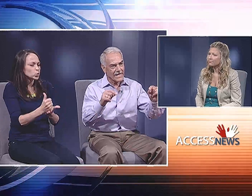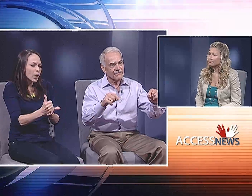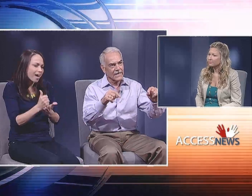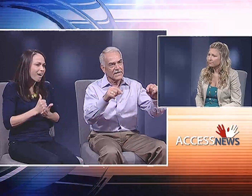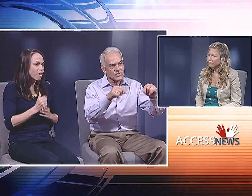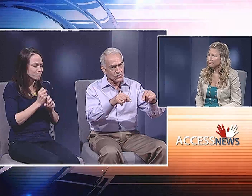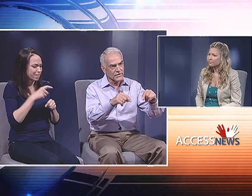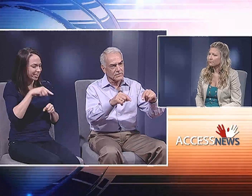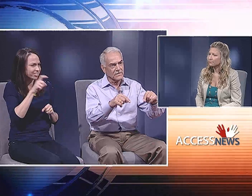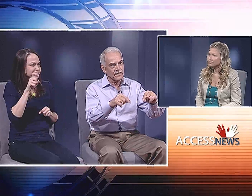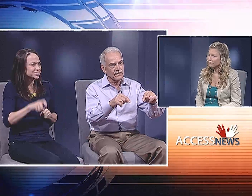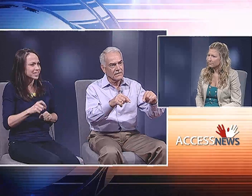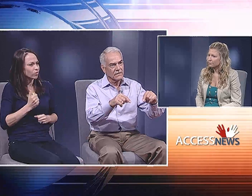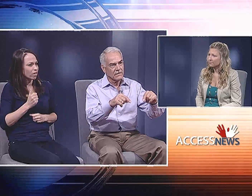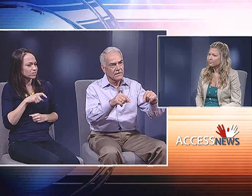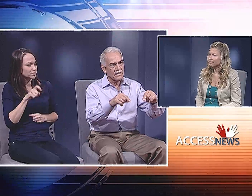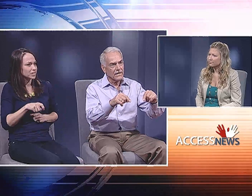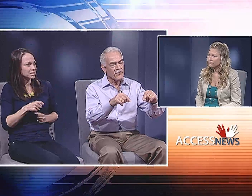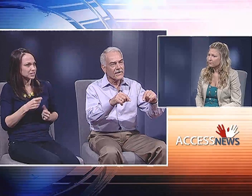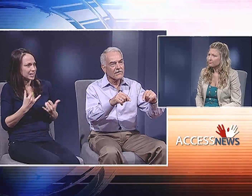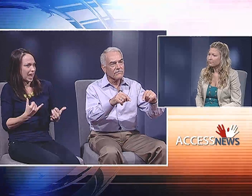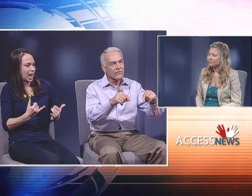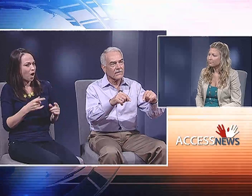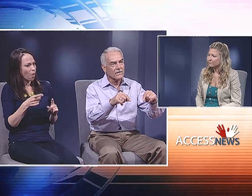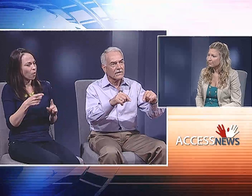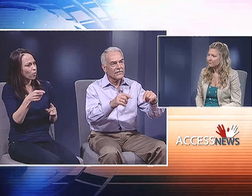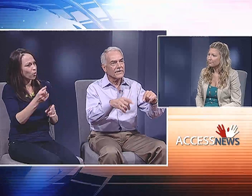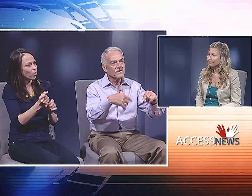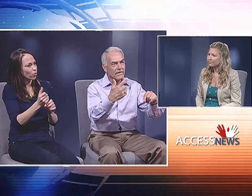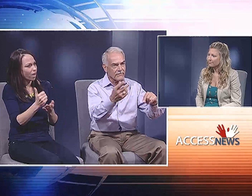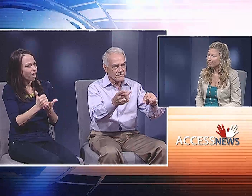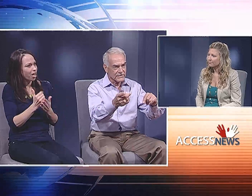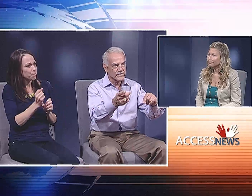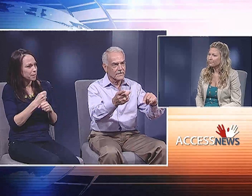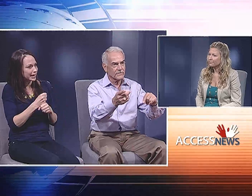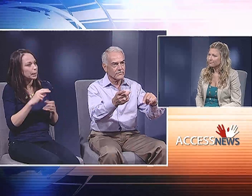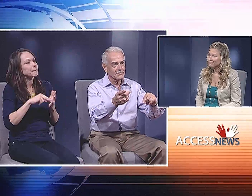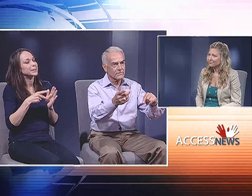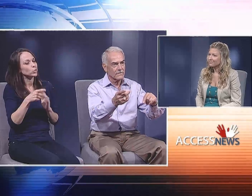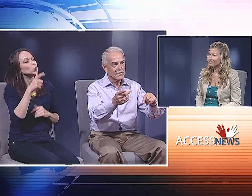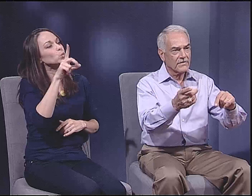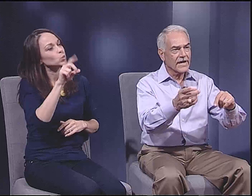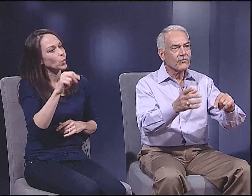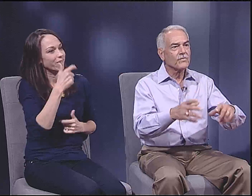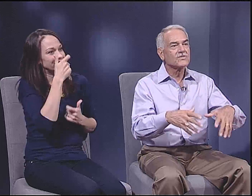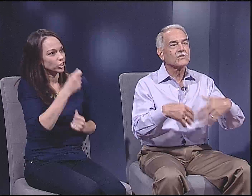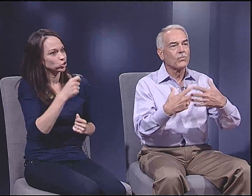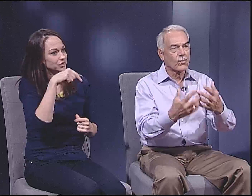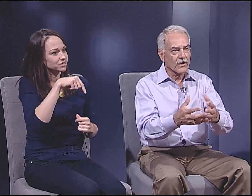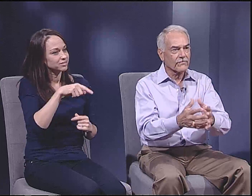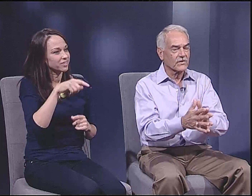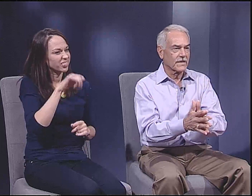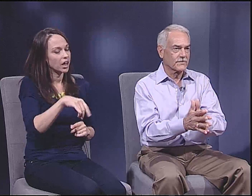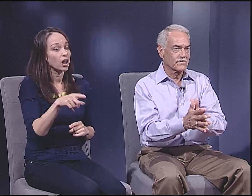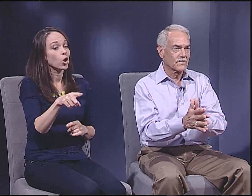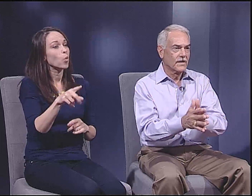that they help to make the Texas that we have and enjoy today. And therefore, they do have a vested interest.